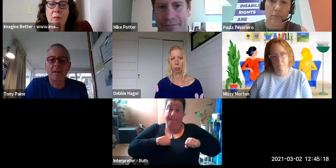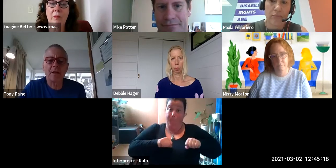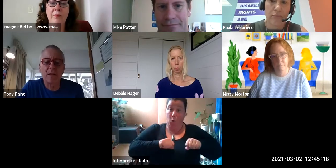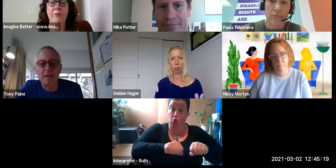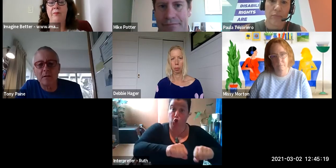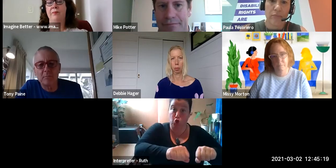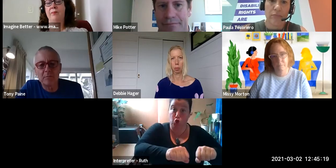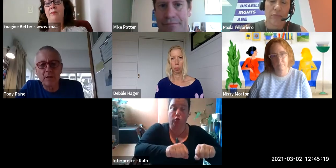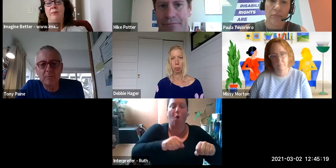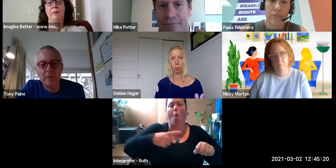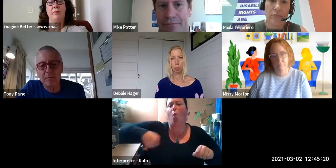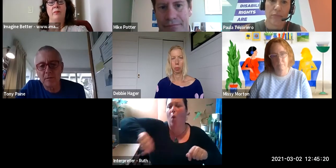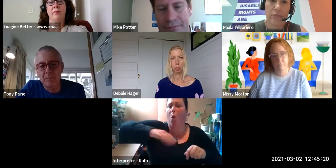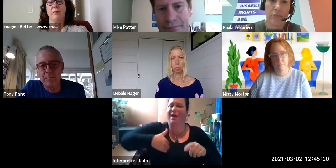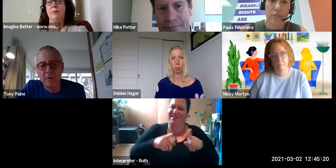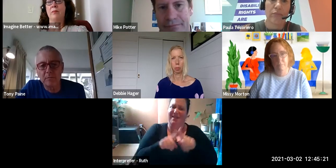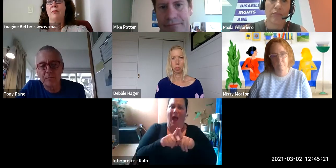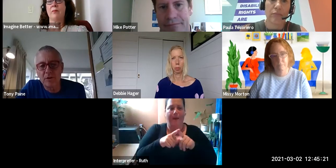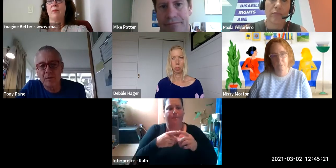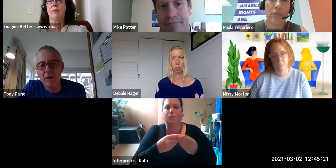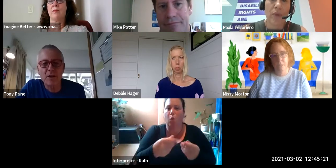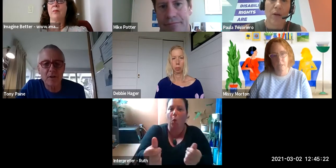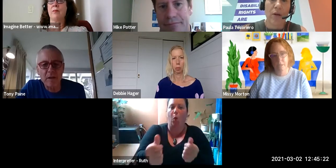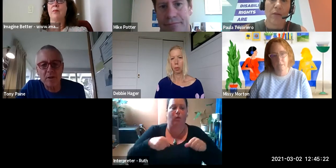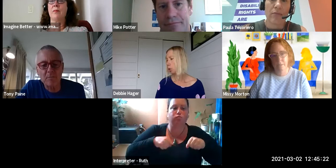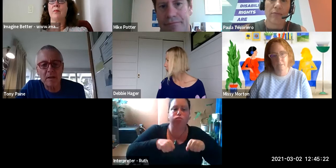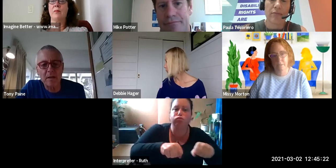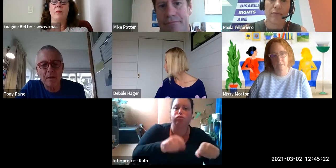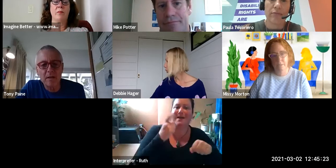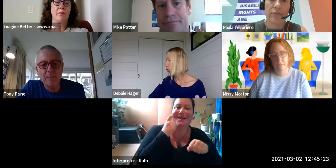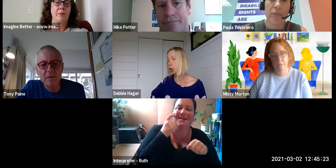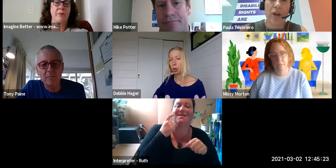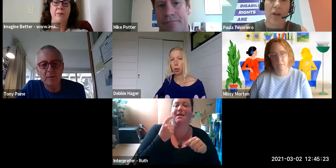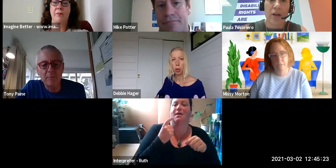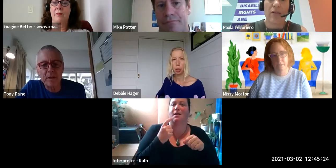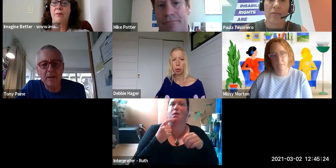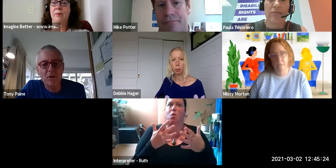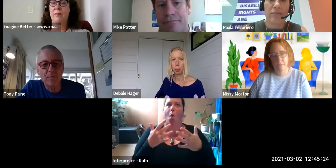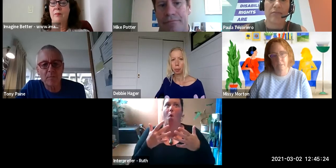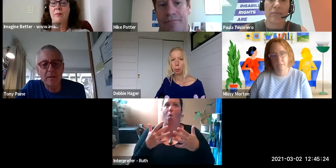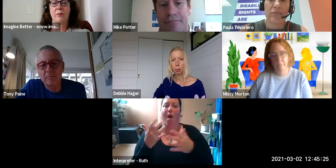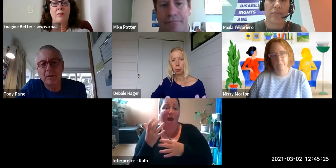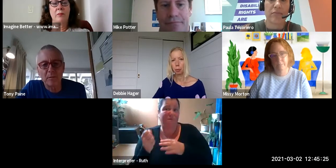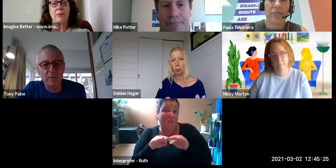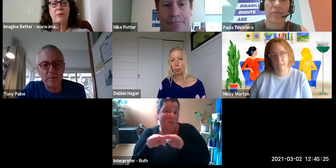to that? Challenges of ableism are something that, if we can get on top of them, that you know